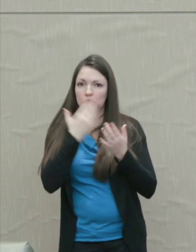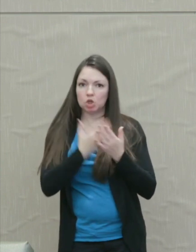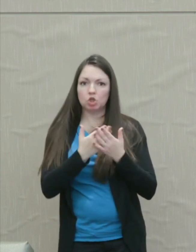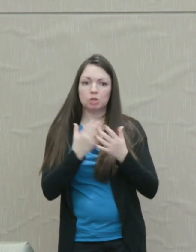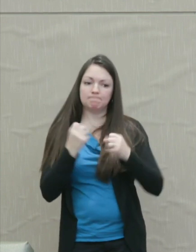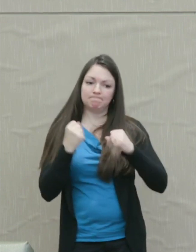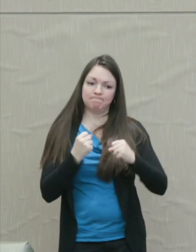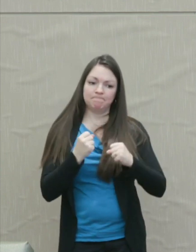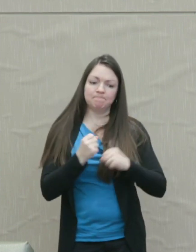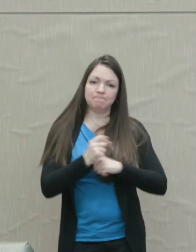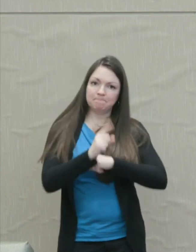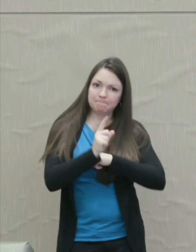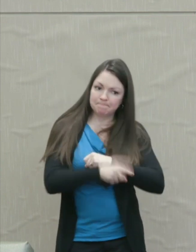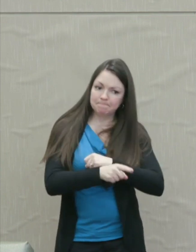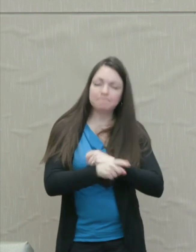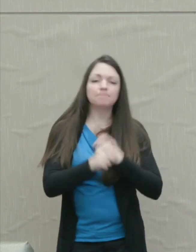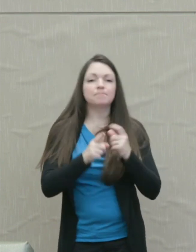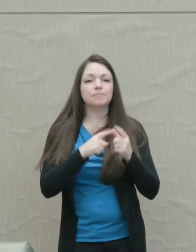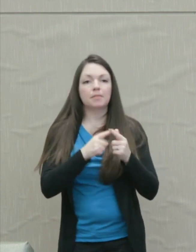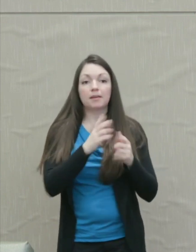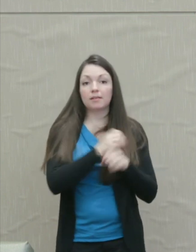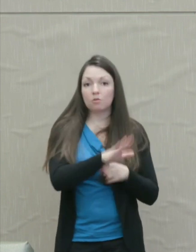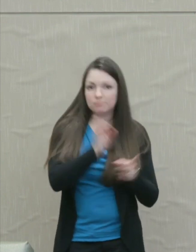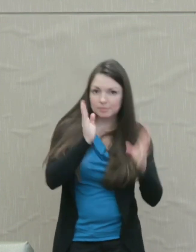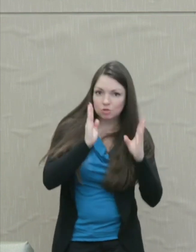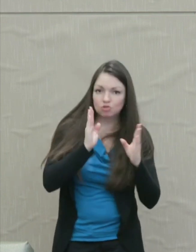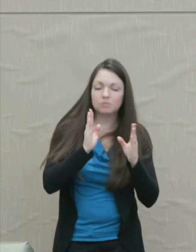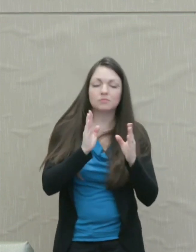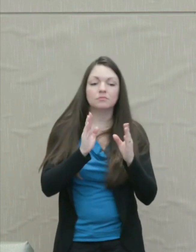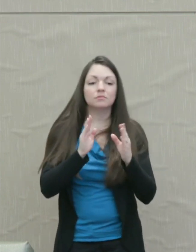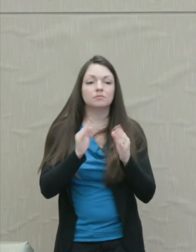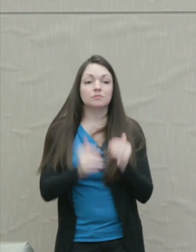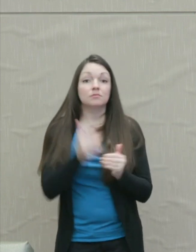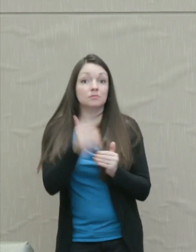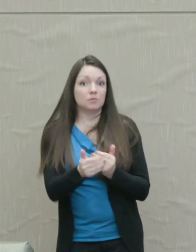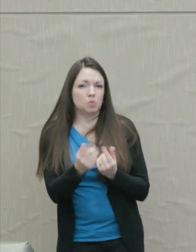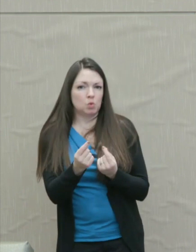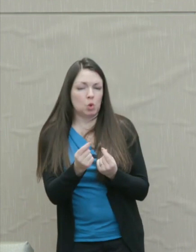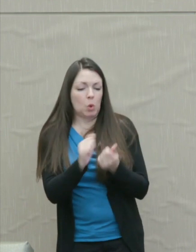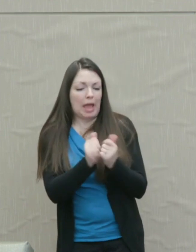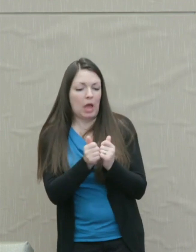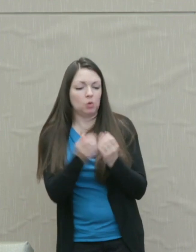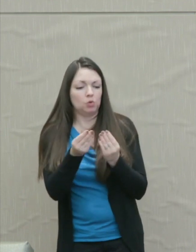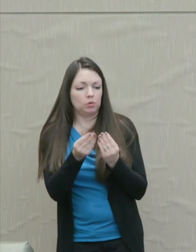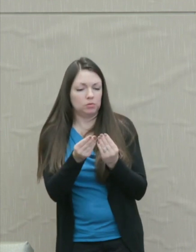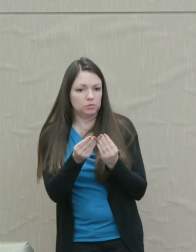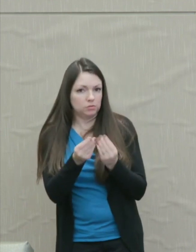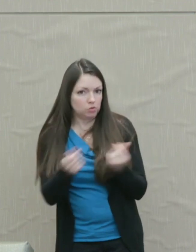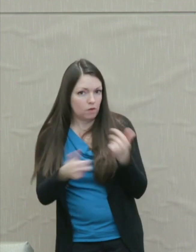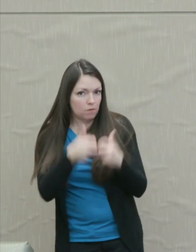attention and then they go on to think, "What can we do about the future to improve the